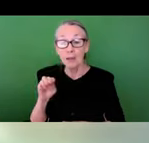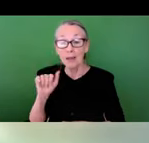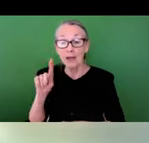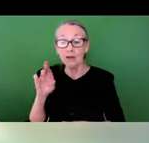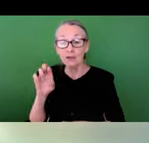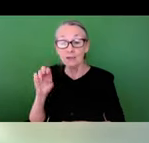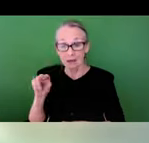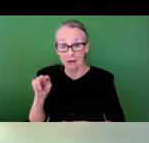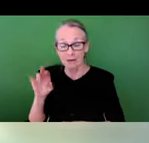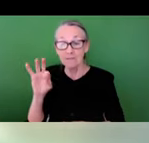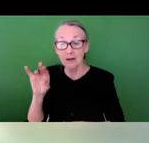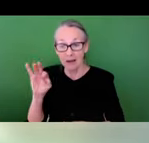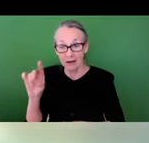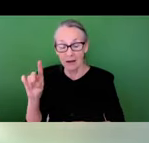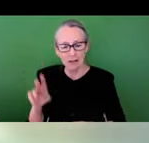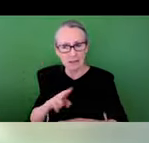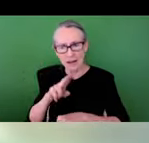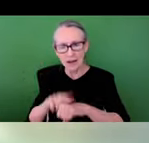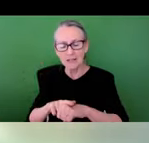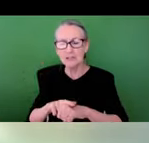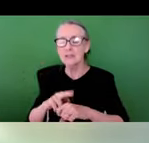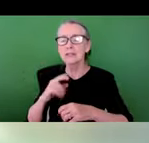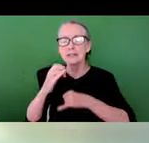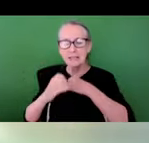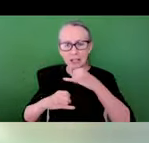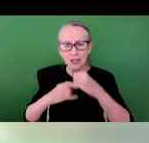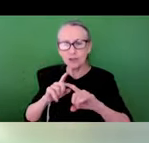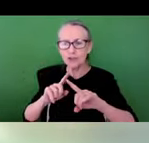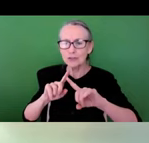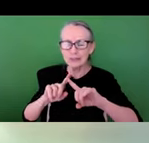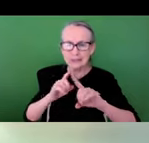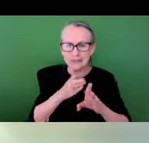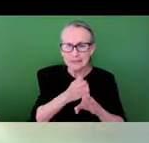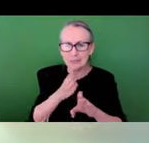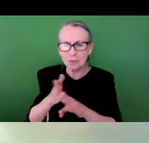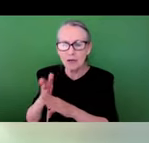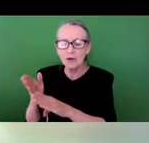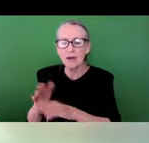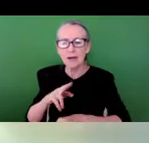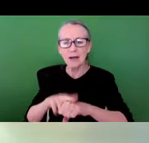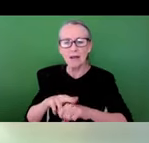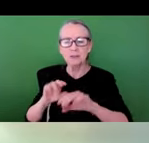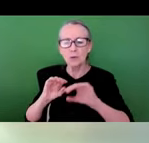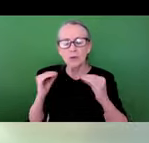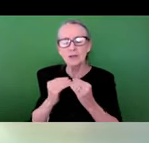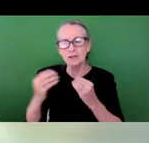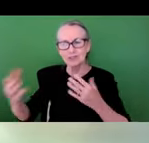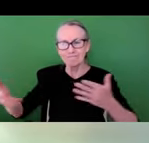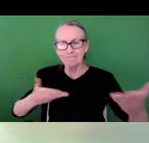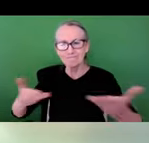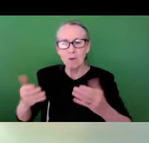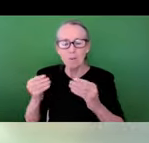the first national interdisciplinary organization working to increase the number of people of color in the field of disaster planning.